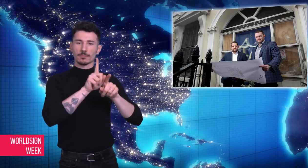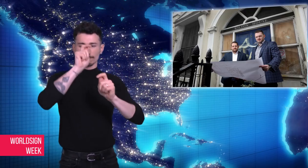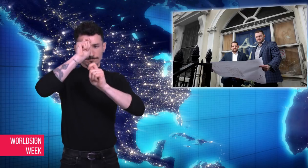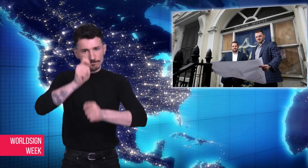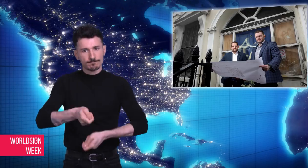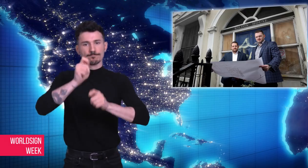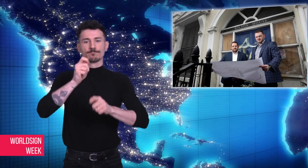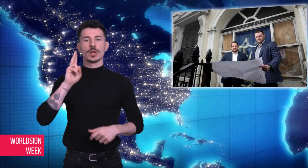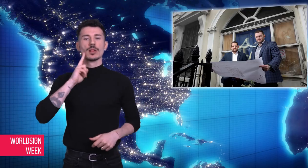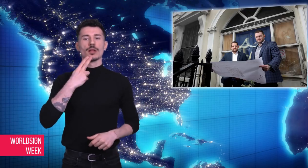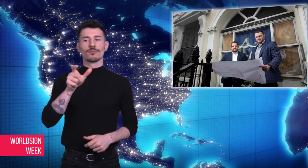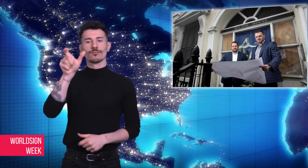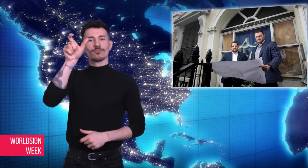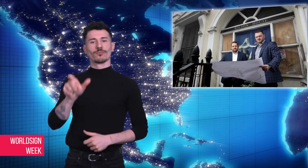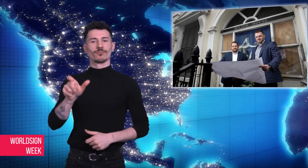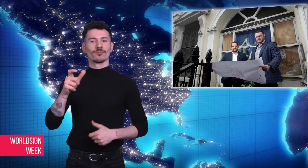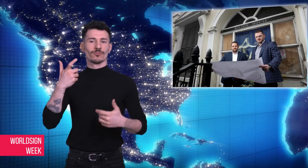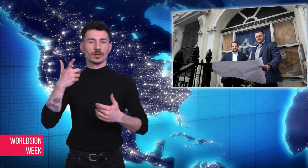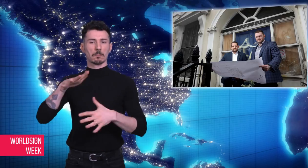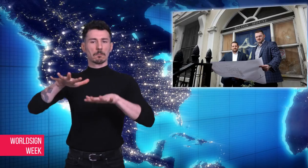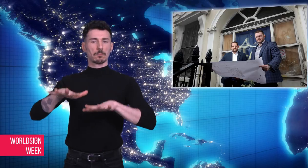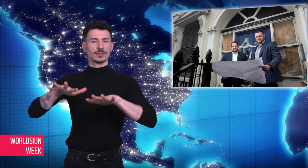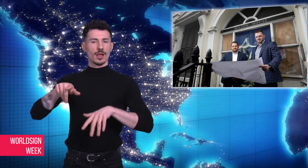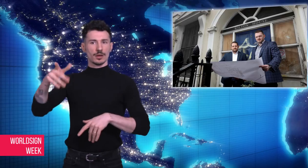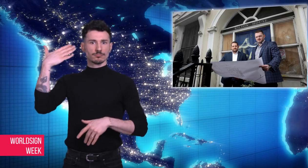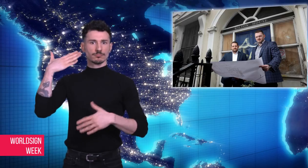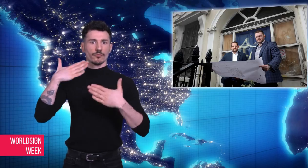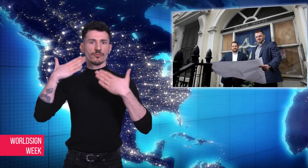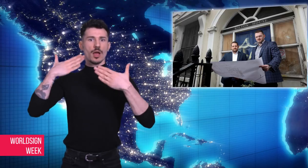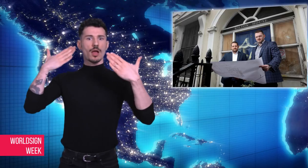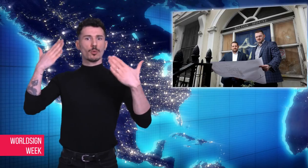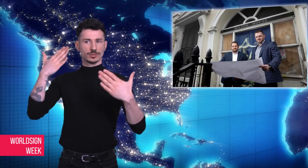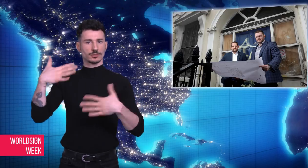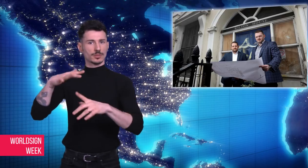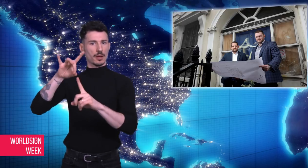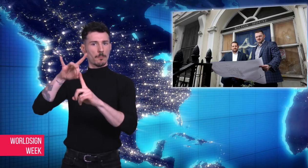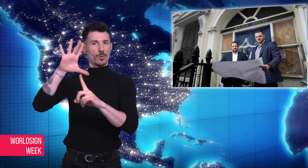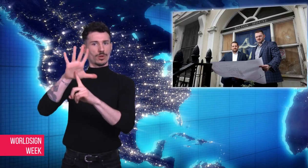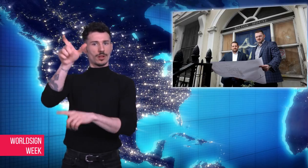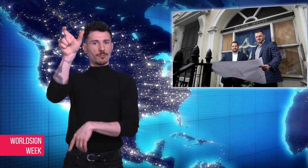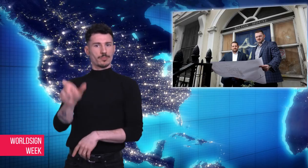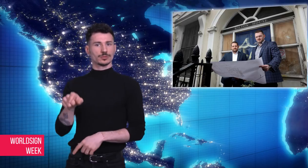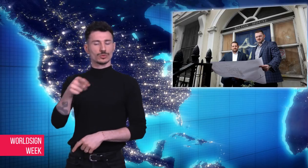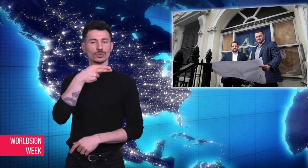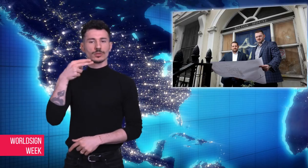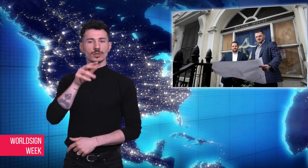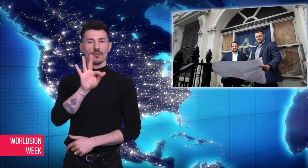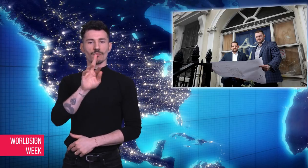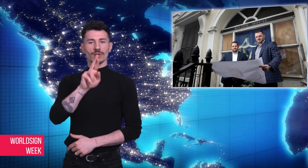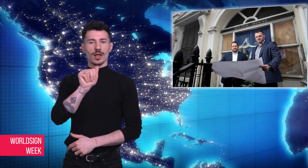center. The new developers plan to keep a much-loved plaque